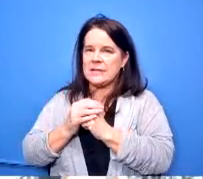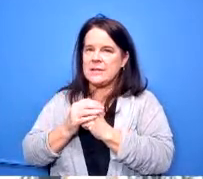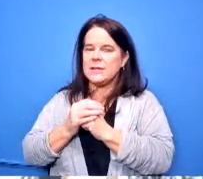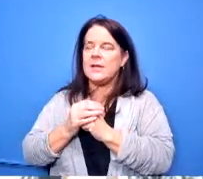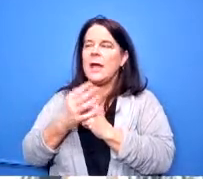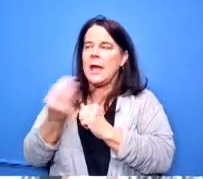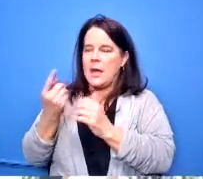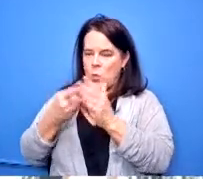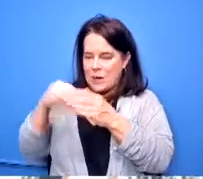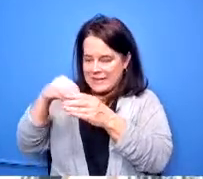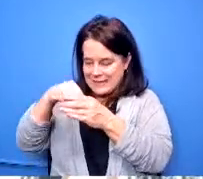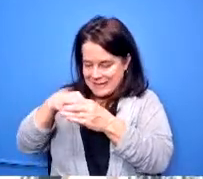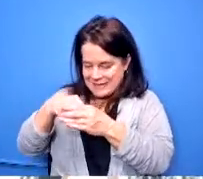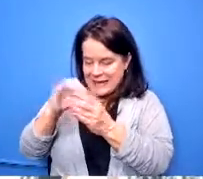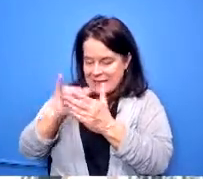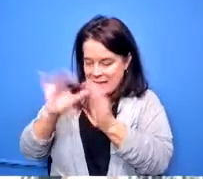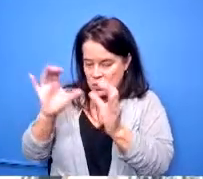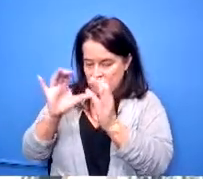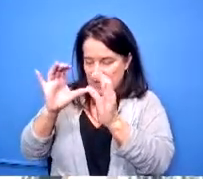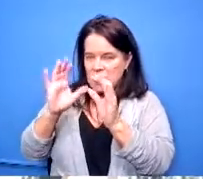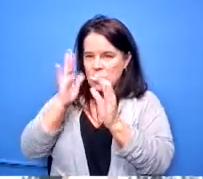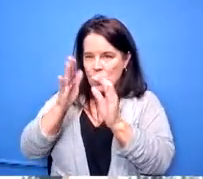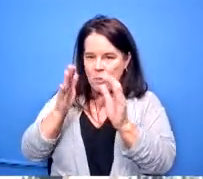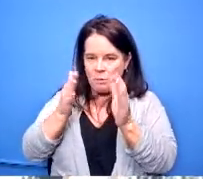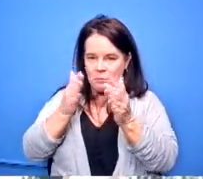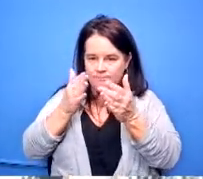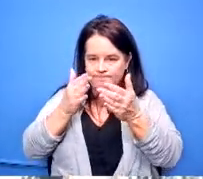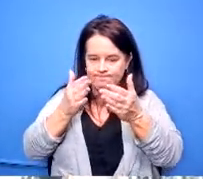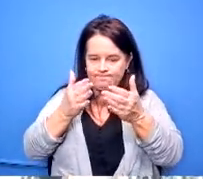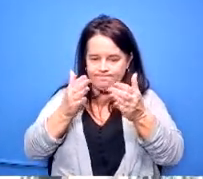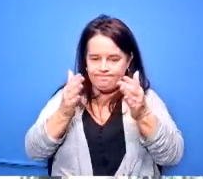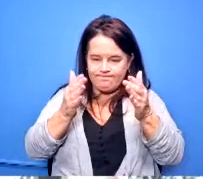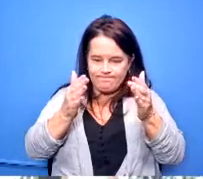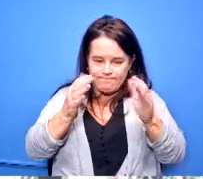divisions and construction they can utilize to do that work we'll check to make sure that